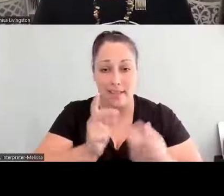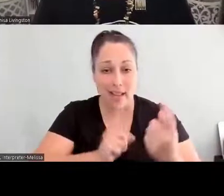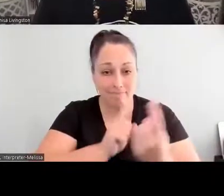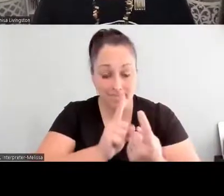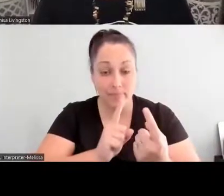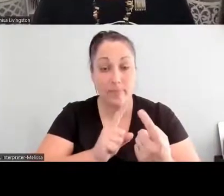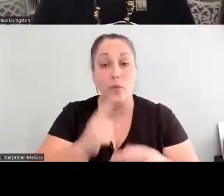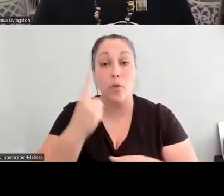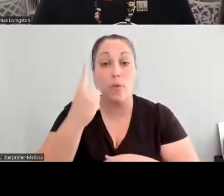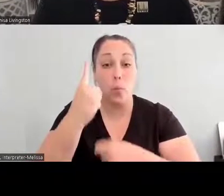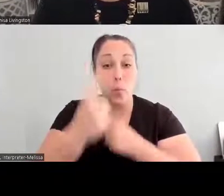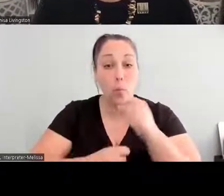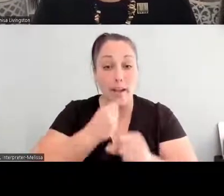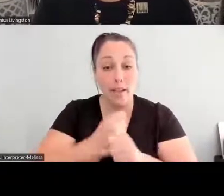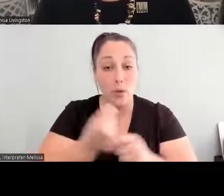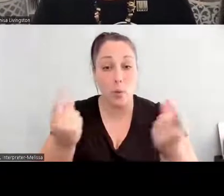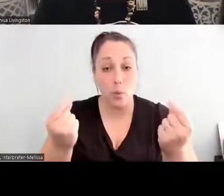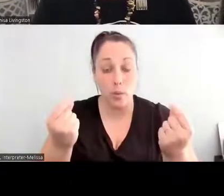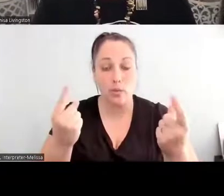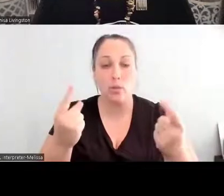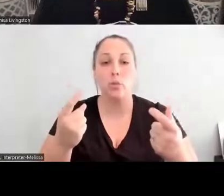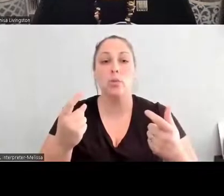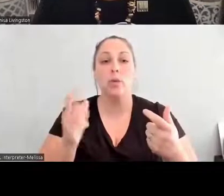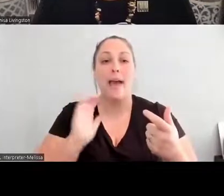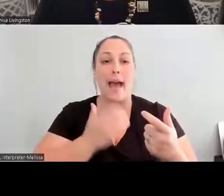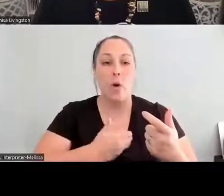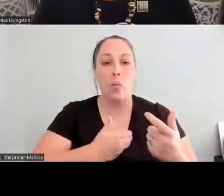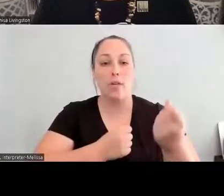provide at least three items, maybe items, you know, that are